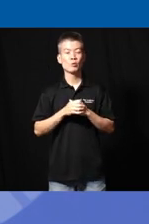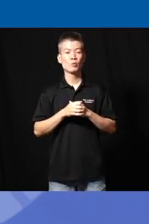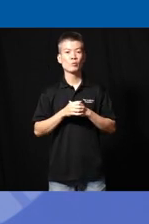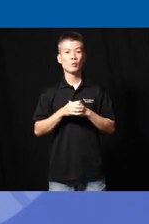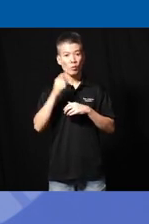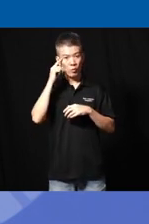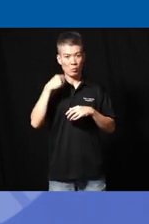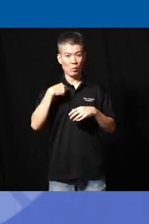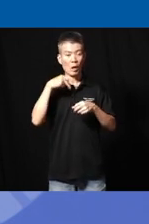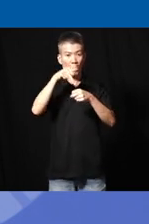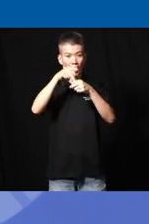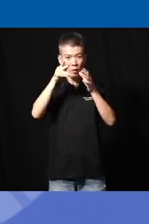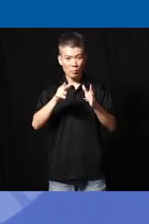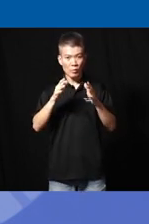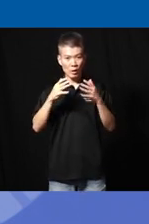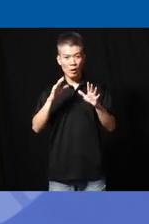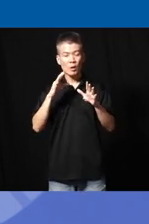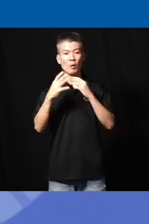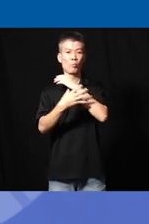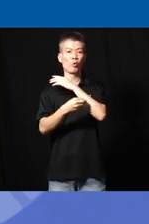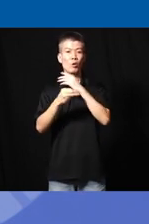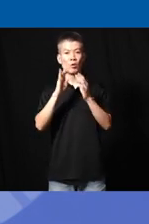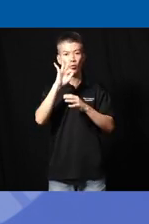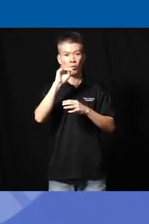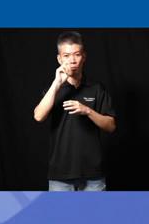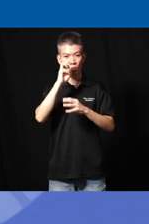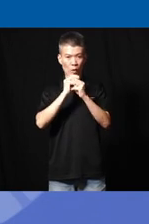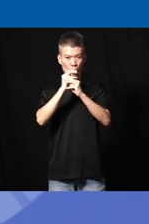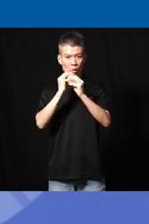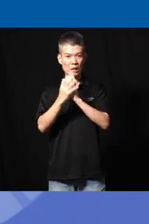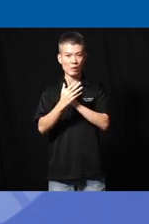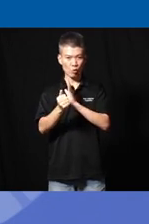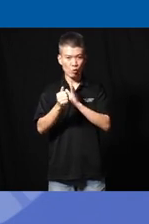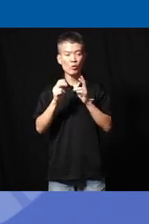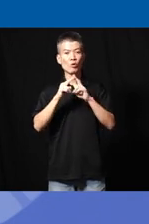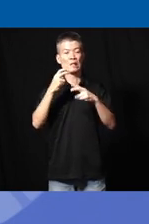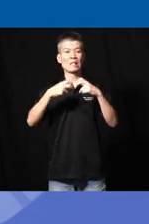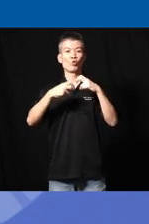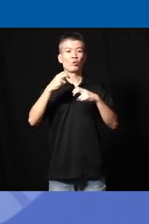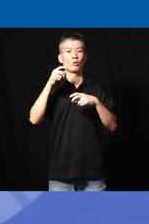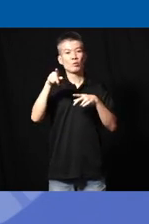for my participants who have poor fine motor skills uh it's very difficult the owners is on